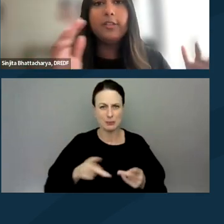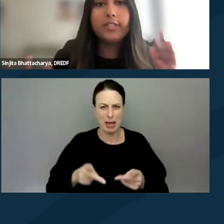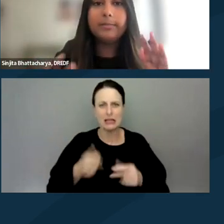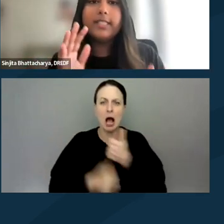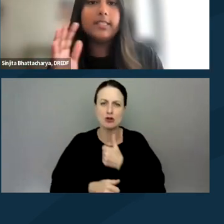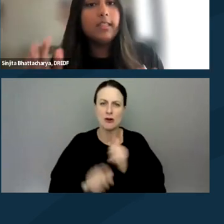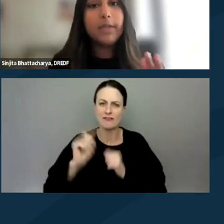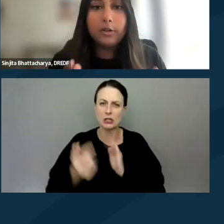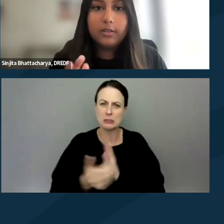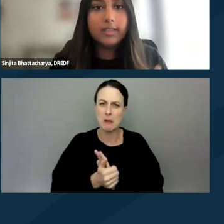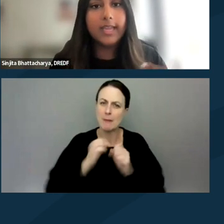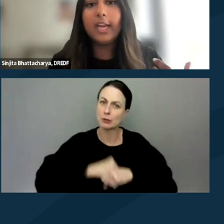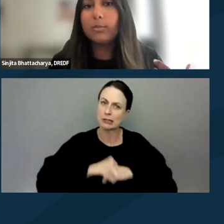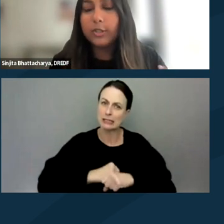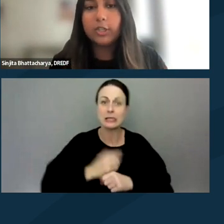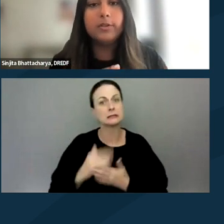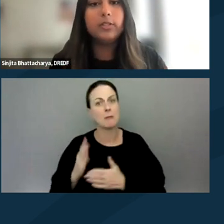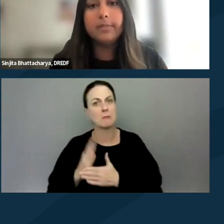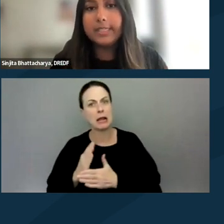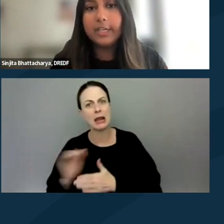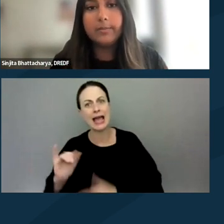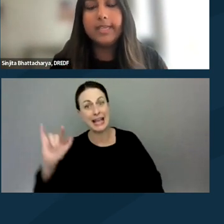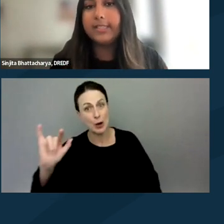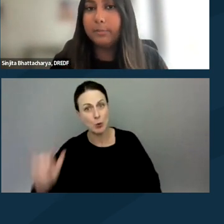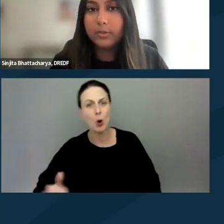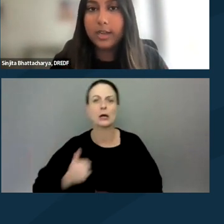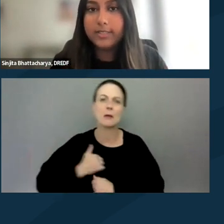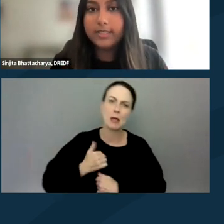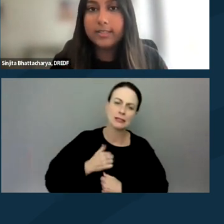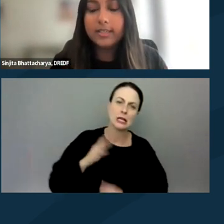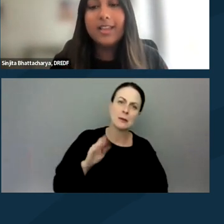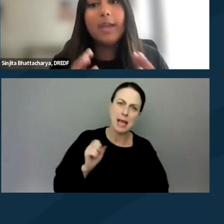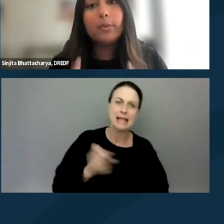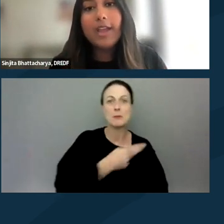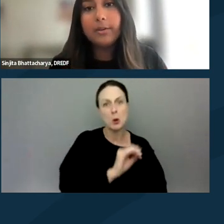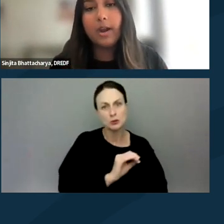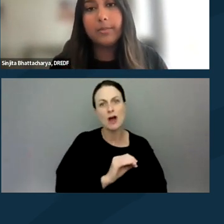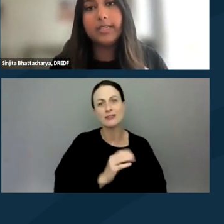There are some places in the middle like airport terminals, military bases, and post offices. And private property is a place